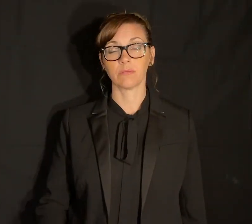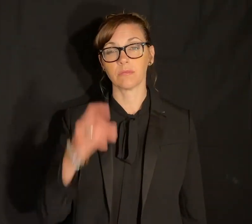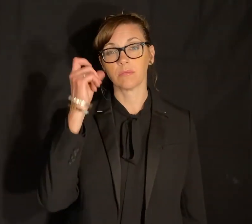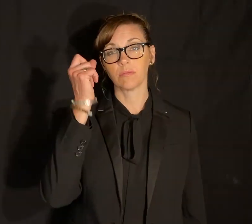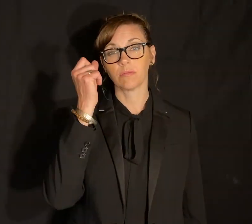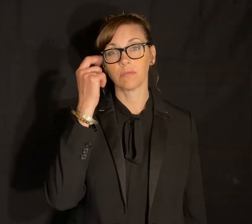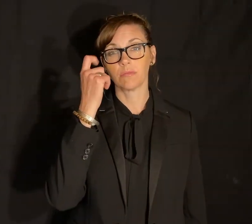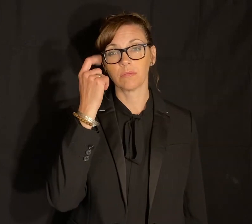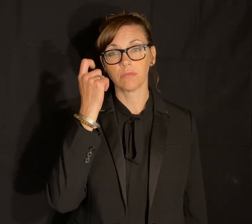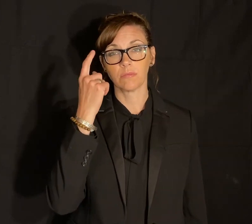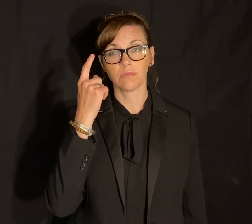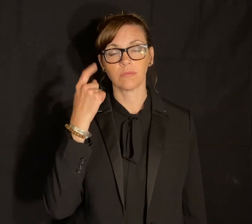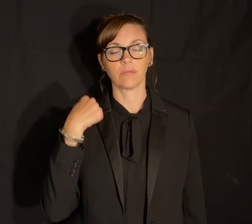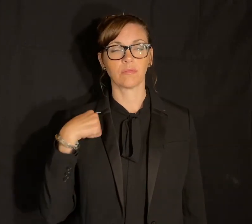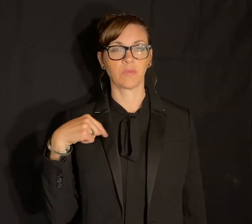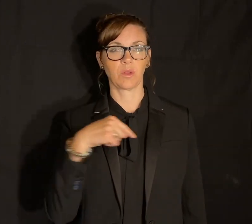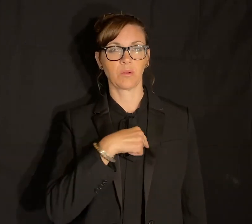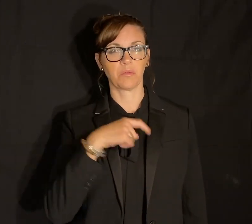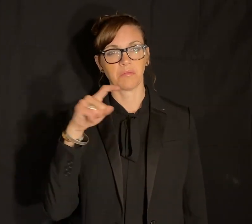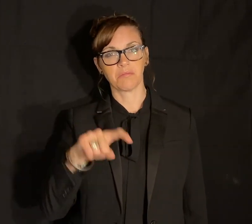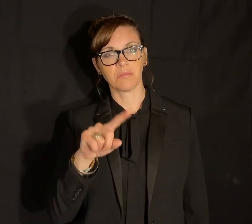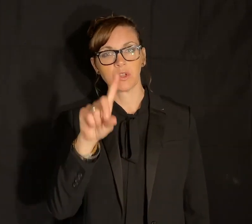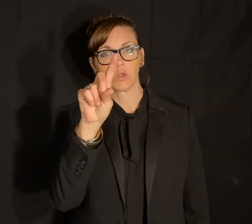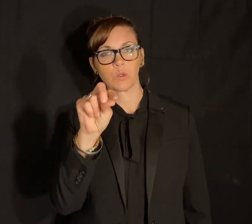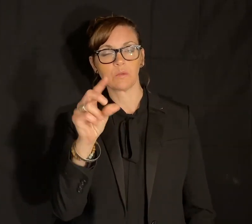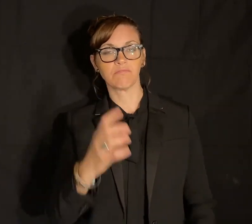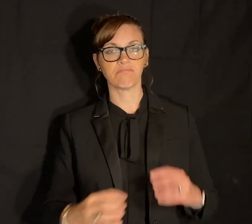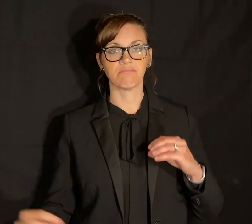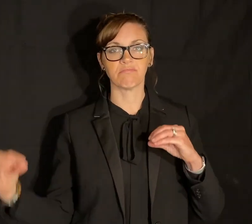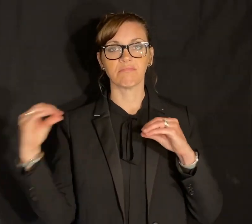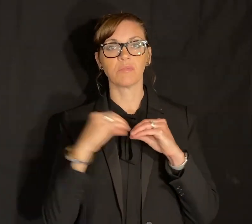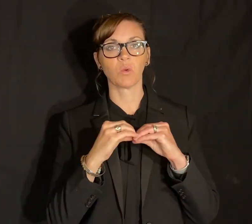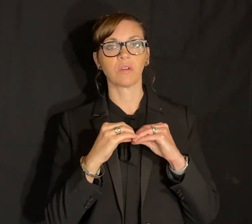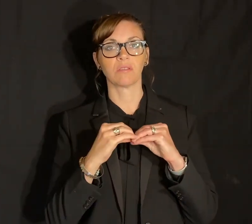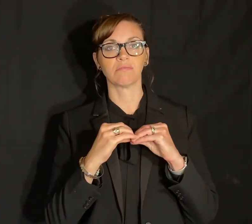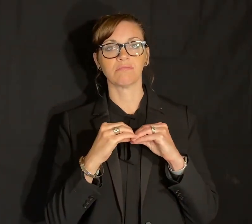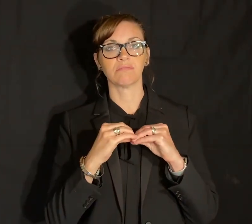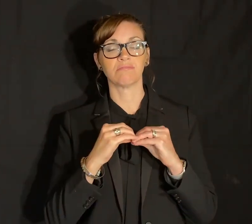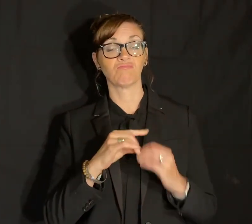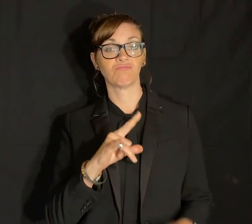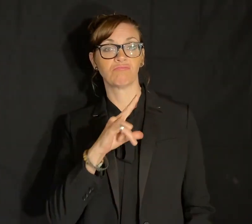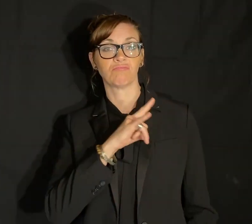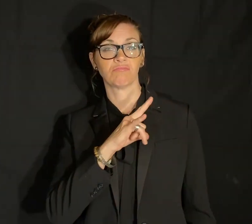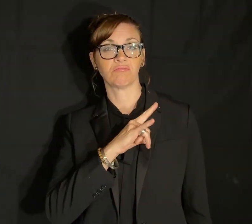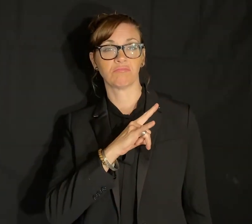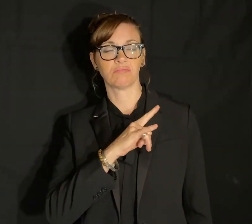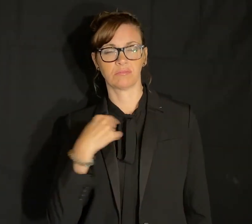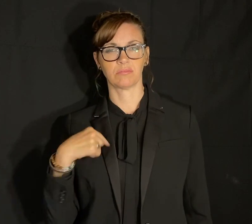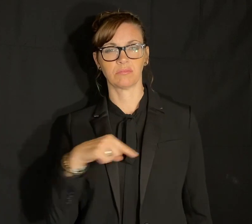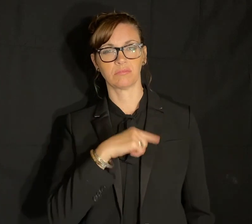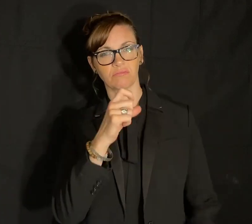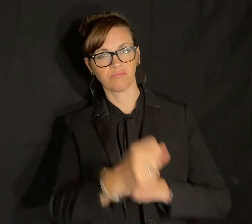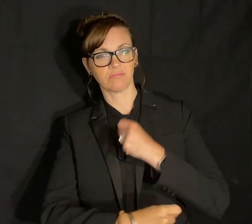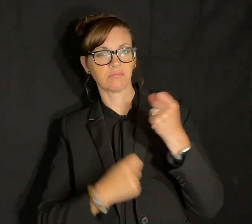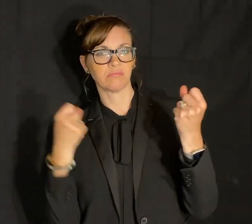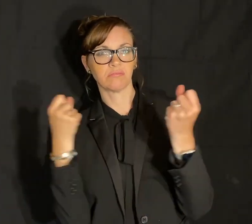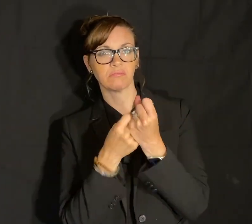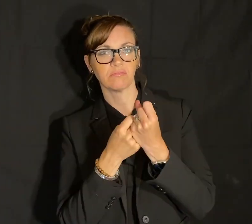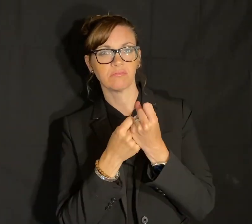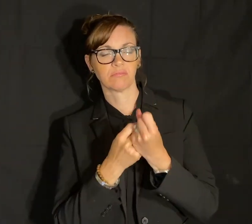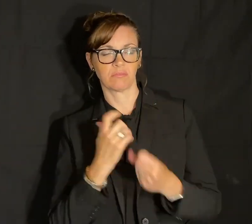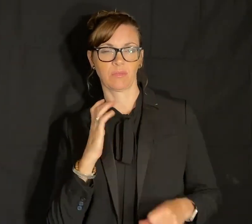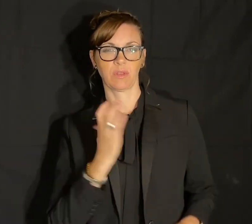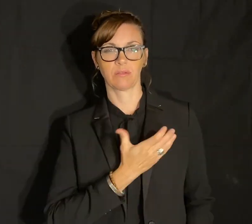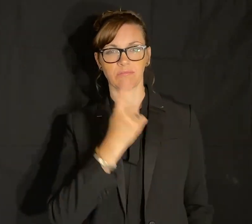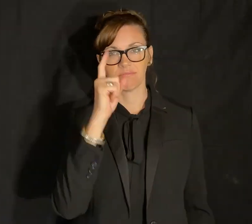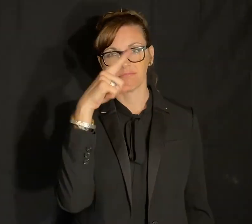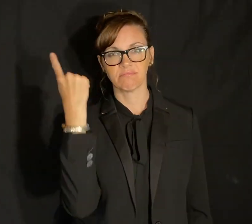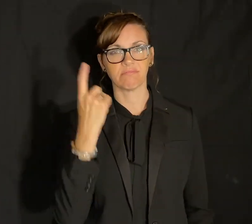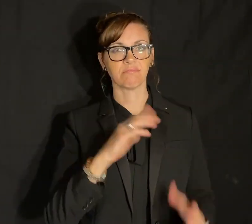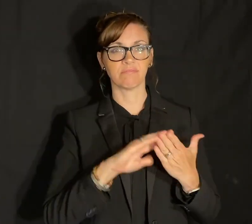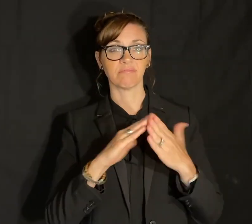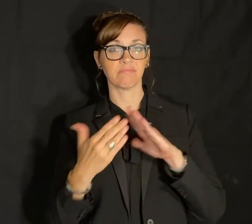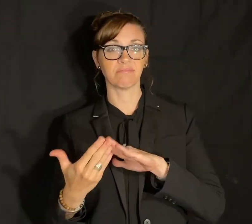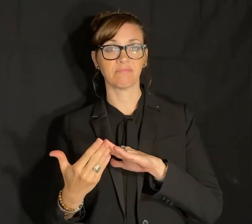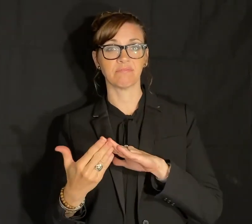At the same time, we recognize that we MUST DO MORE. TLC stands with our Black community.